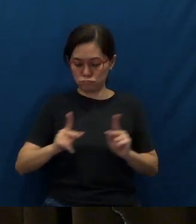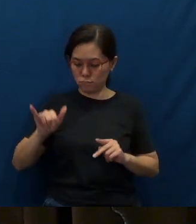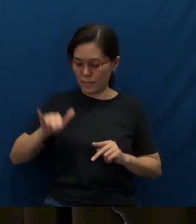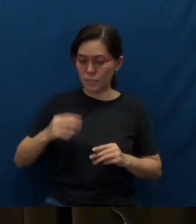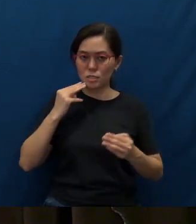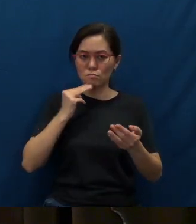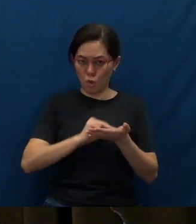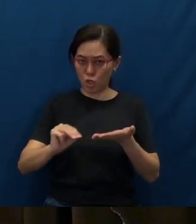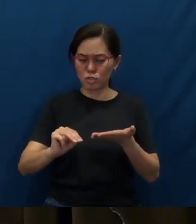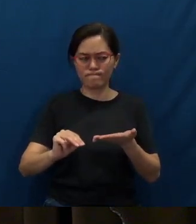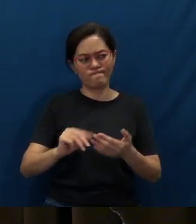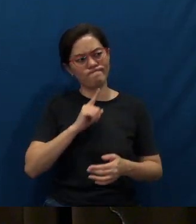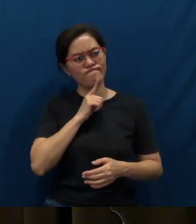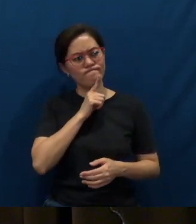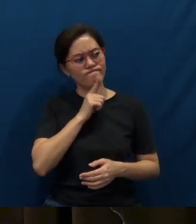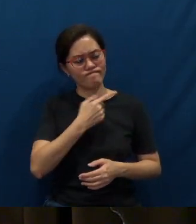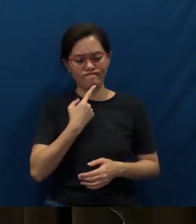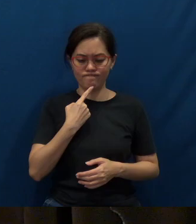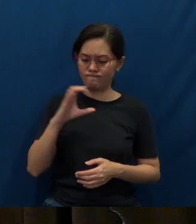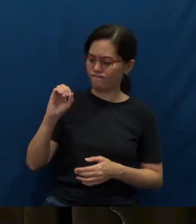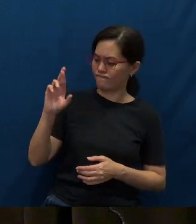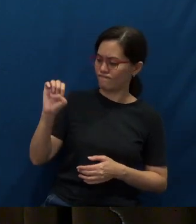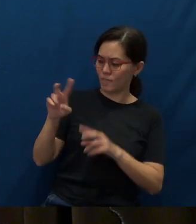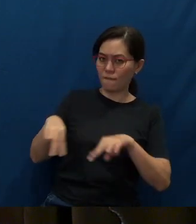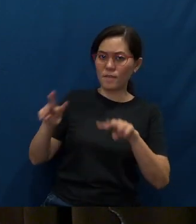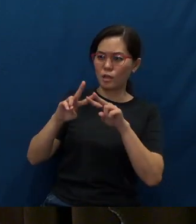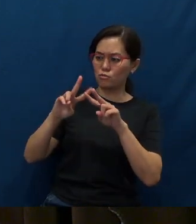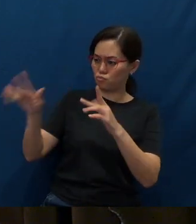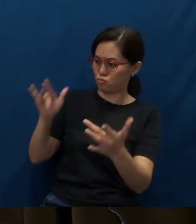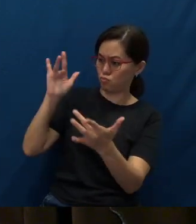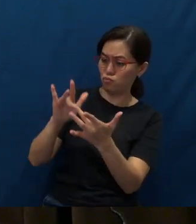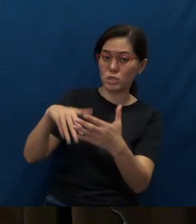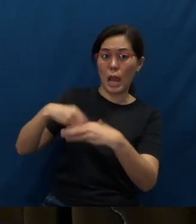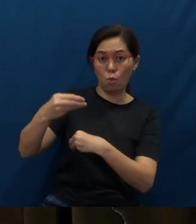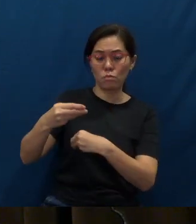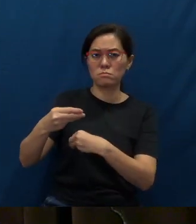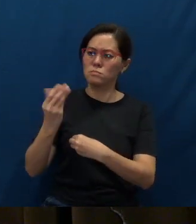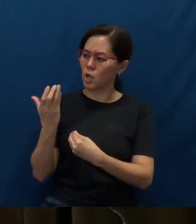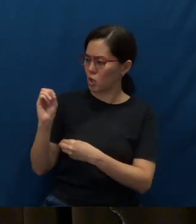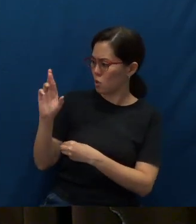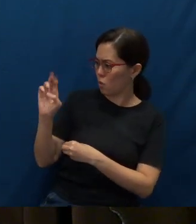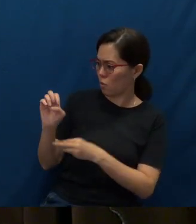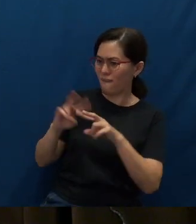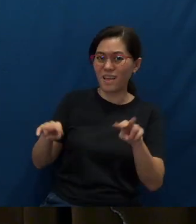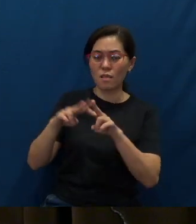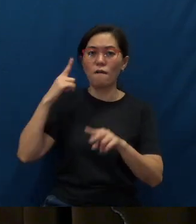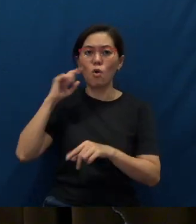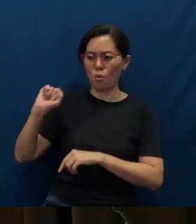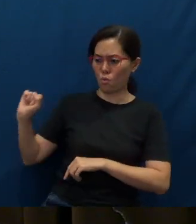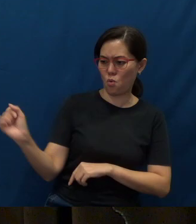that surely this core value of reaching out must be a core value for all churches, isn't it?